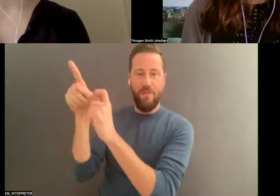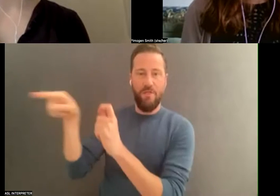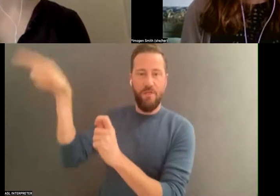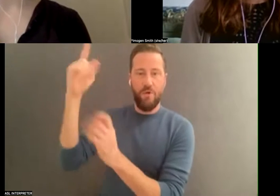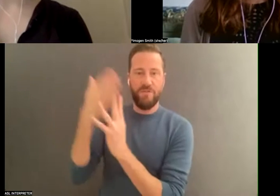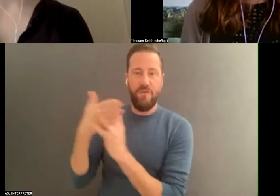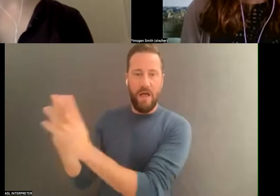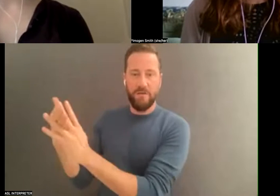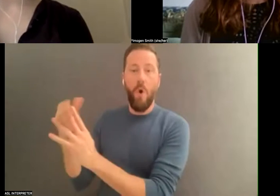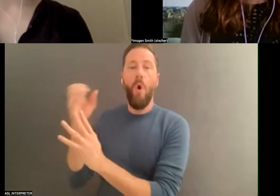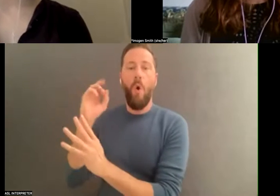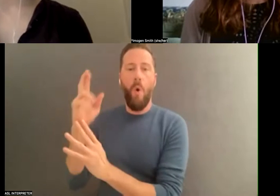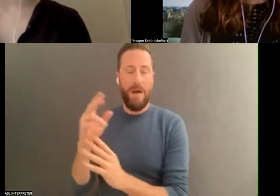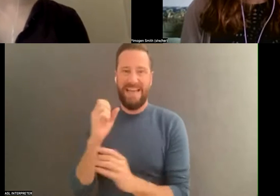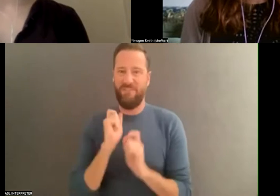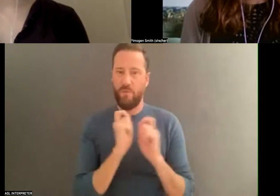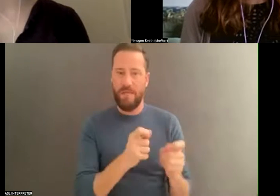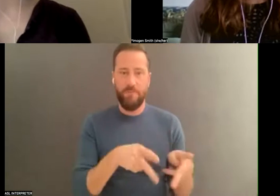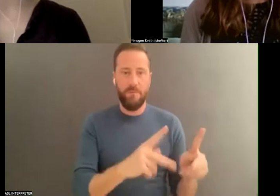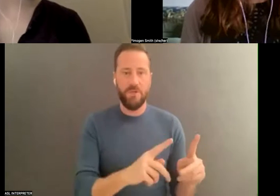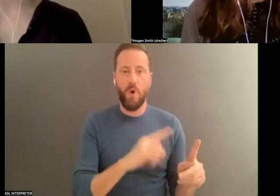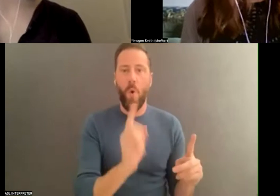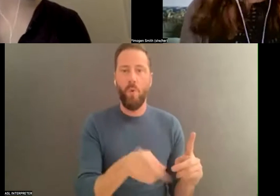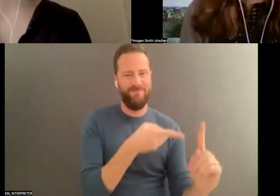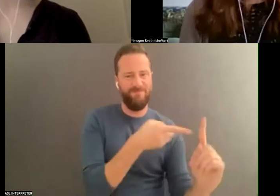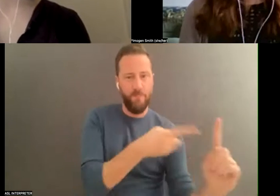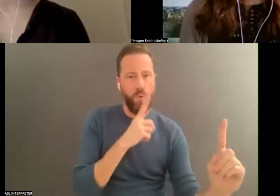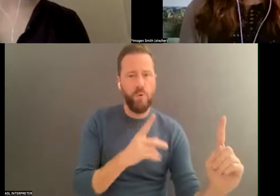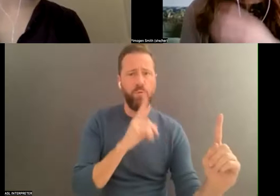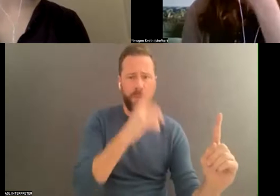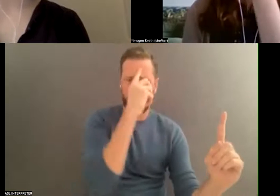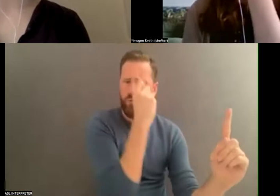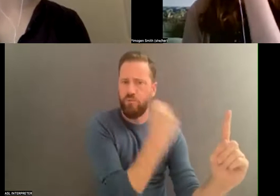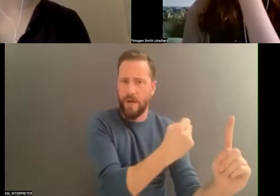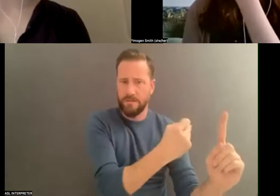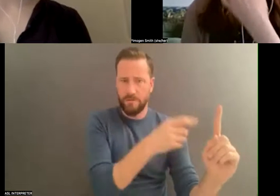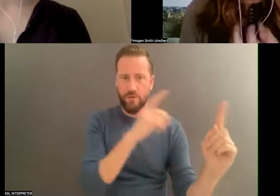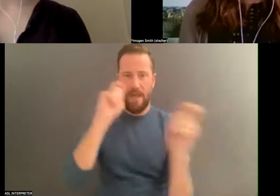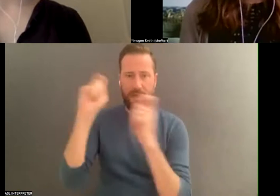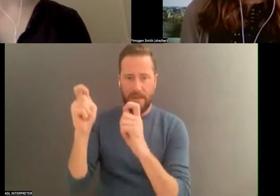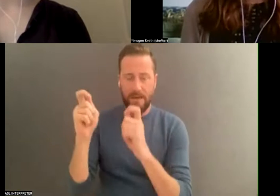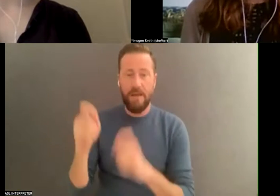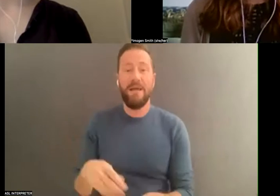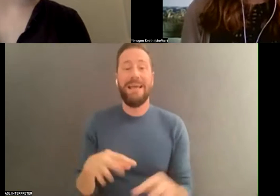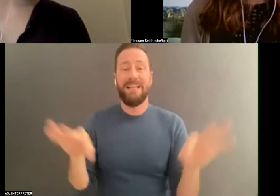to tinker with them. It's important that your archival backup copy stays unedited. So